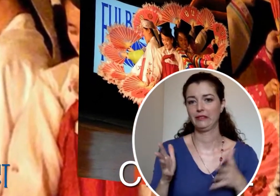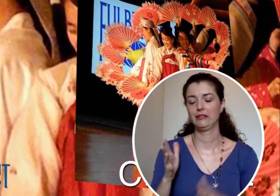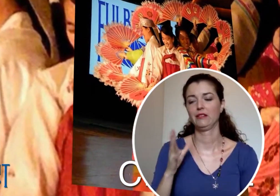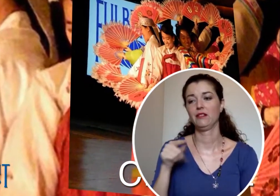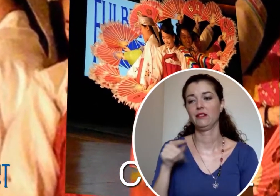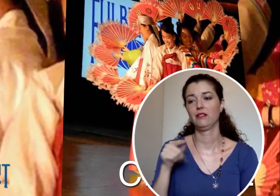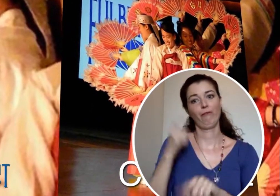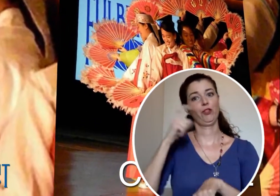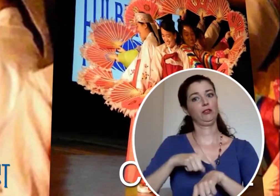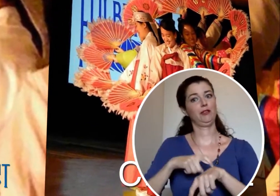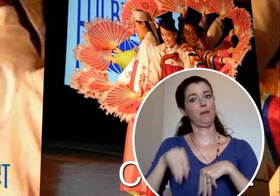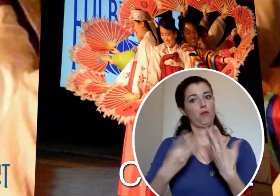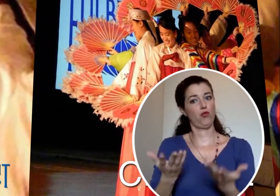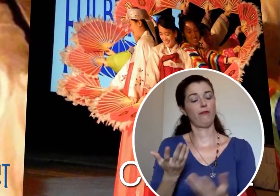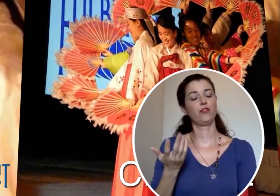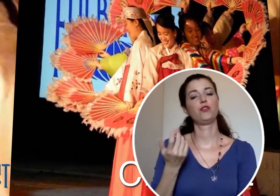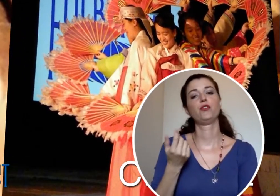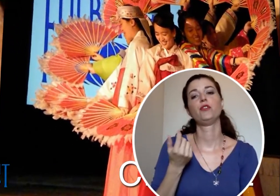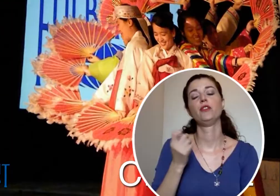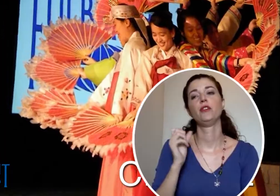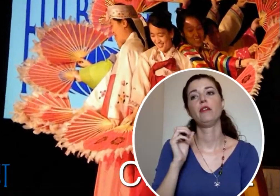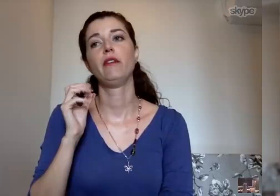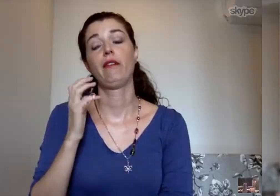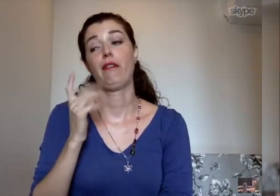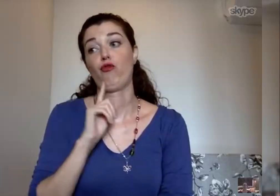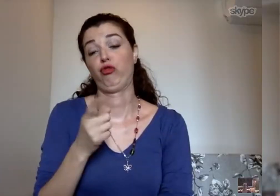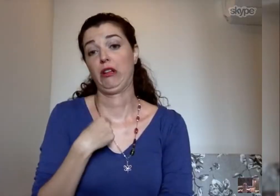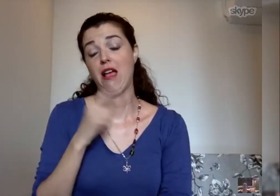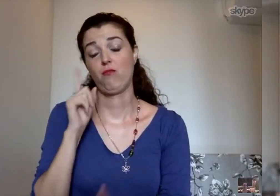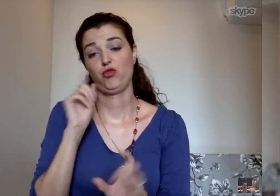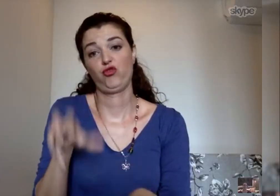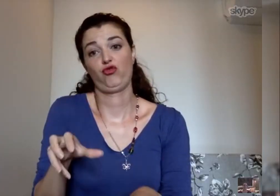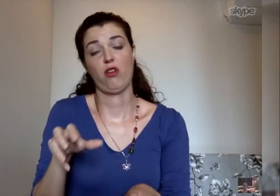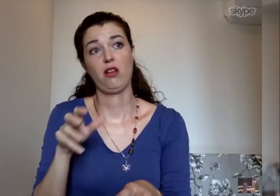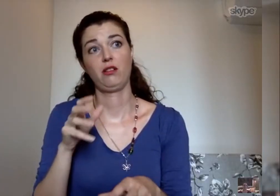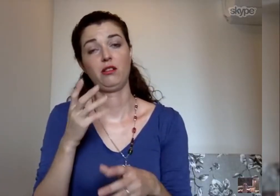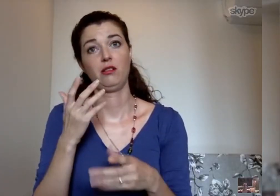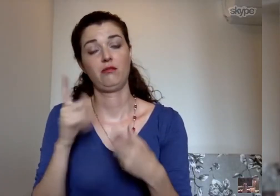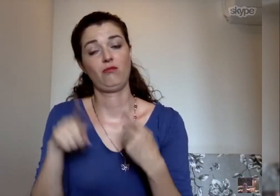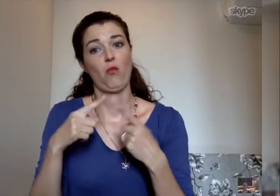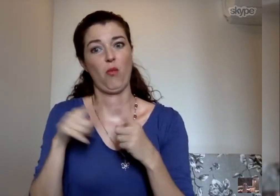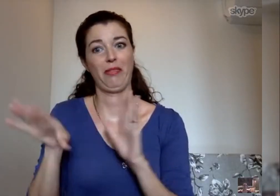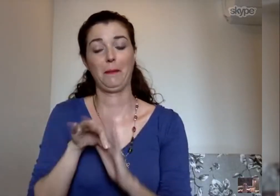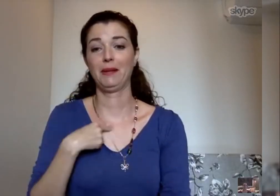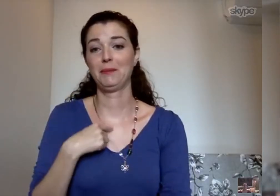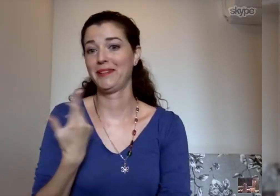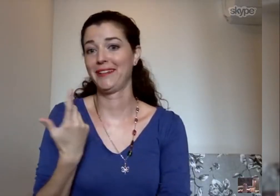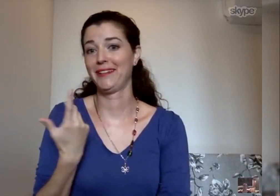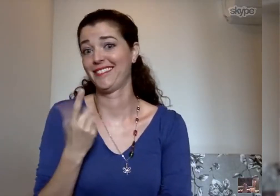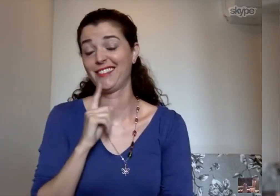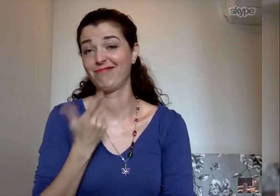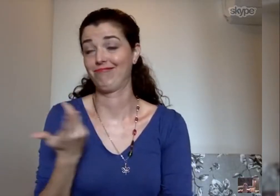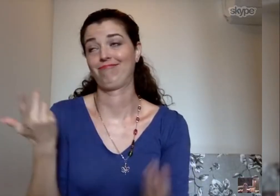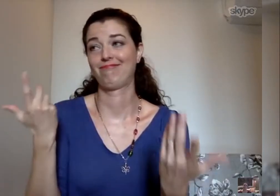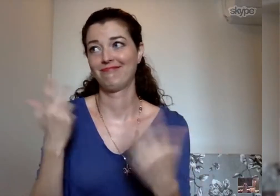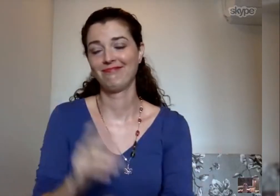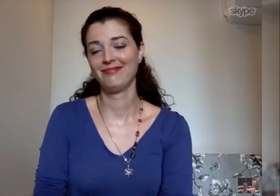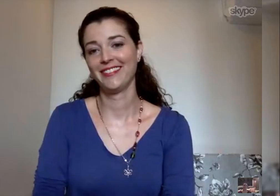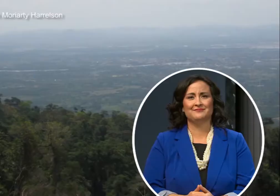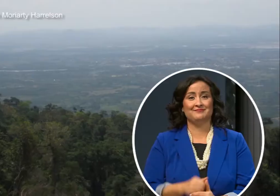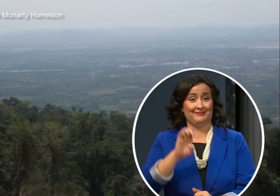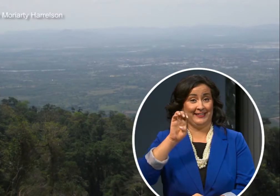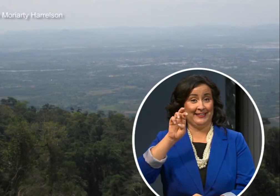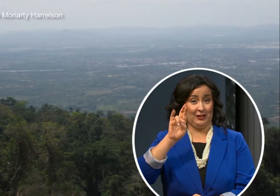that’s it, and it was their first time offering. When they actually picked me… I was shocked!”